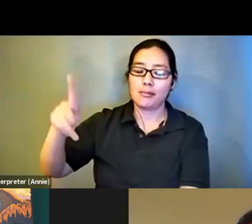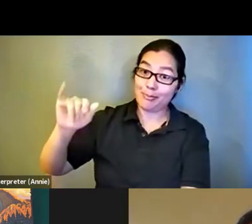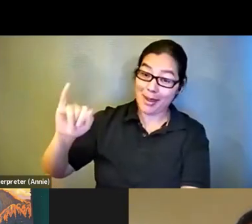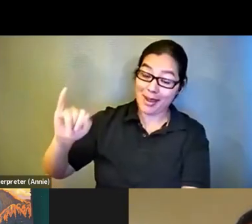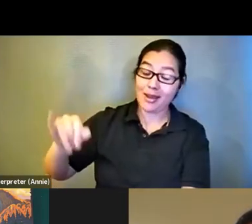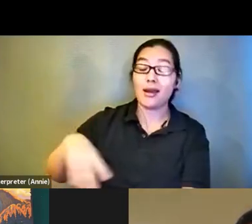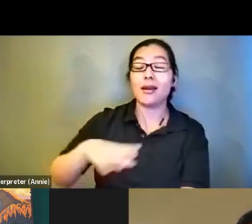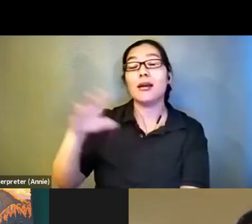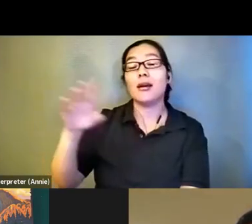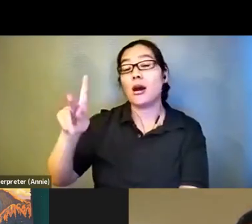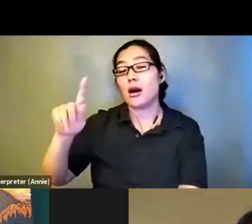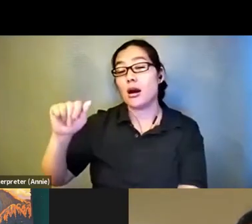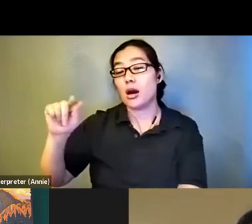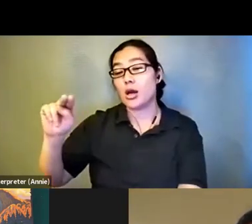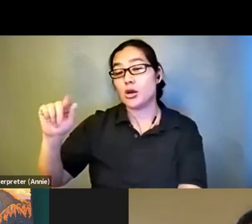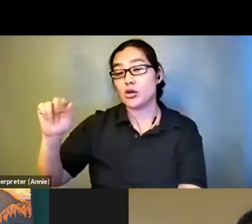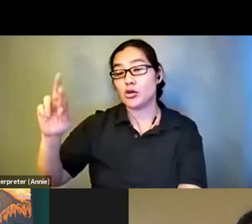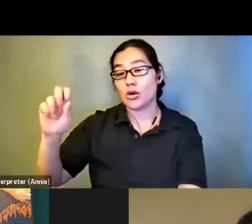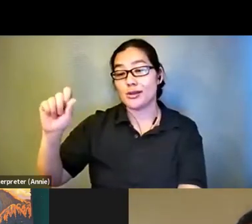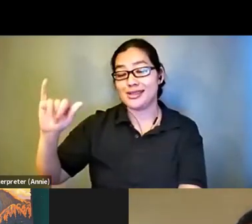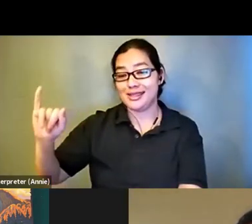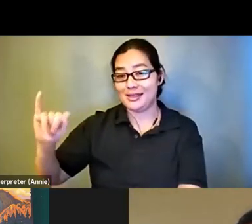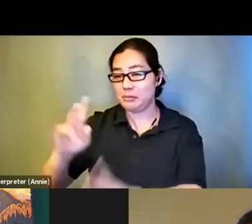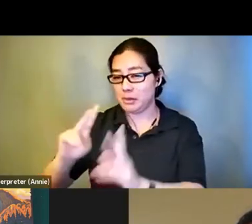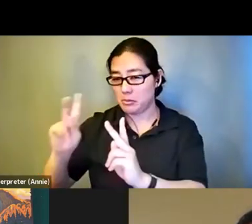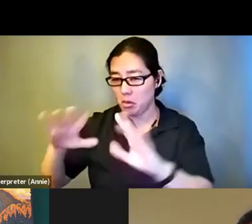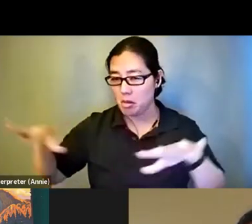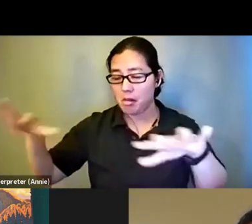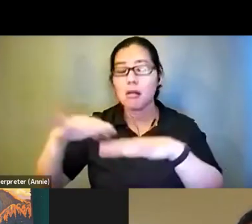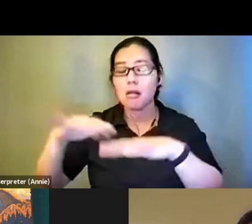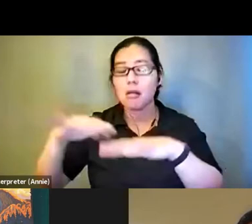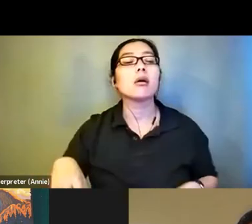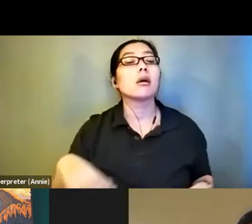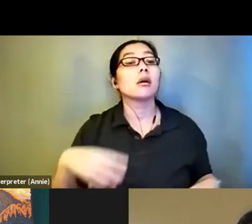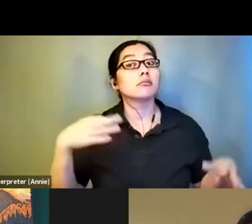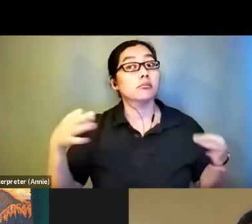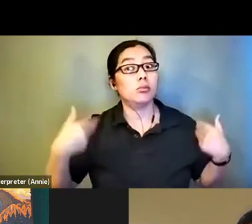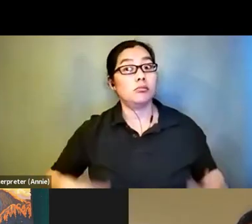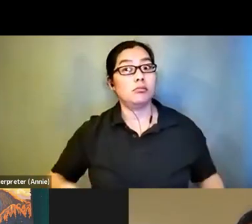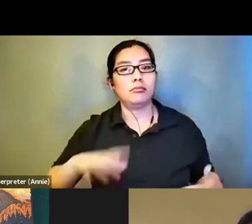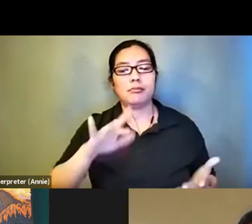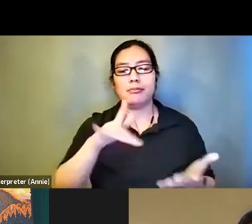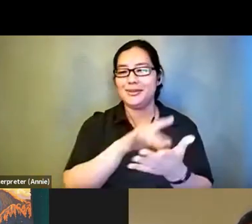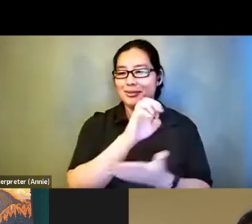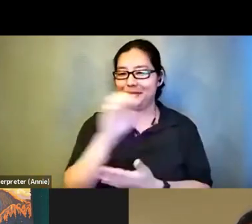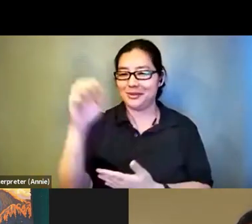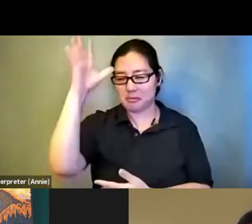peoples. My image description is as follows. I'm a Middle East earn man in my mid thirties with